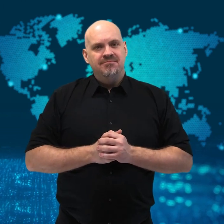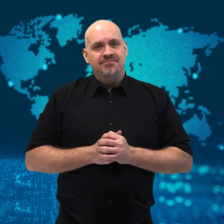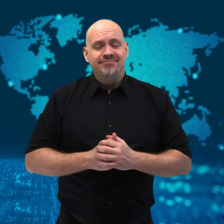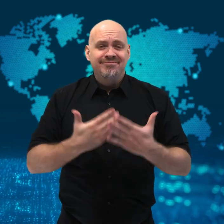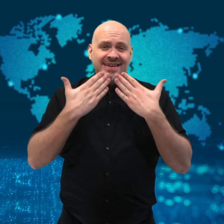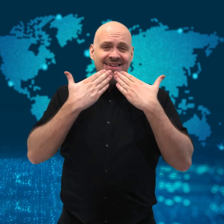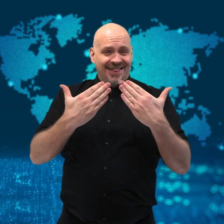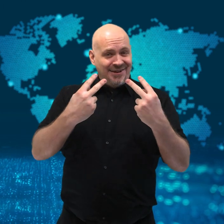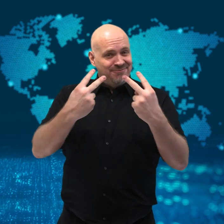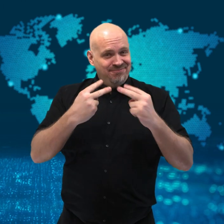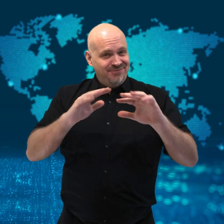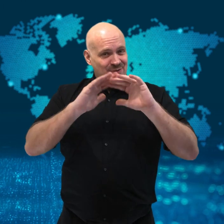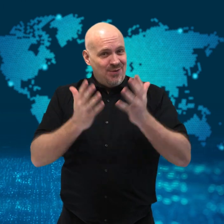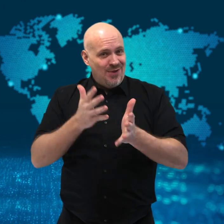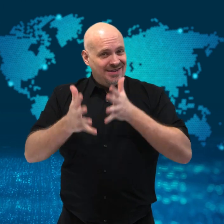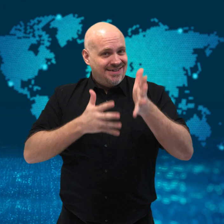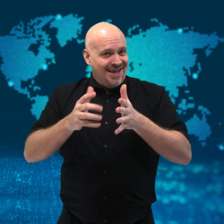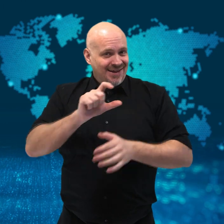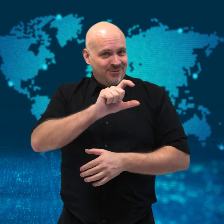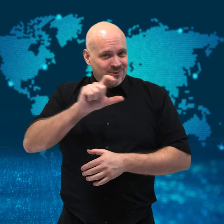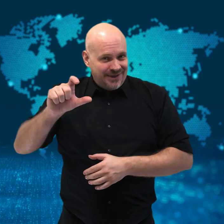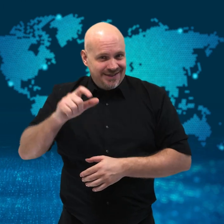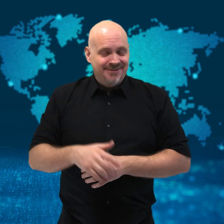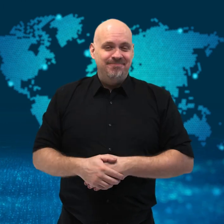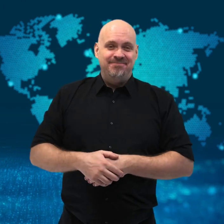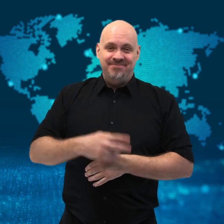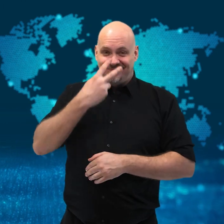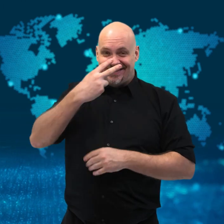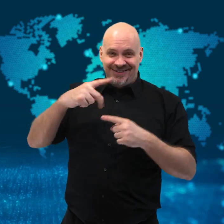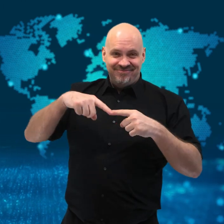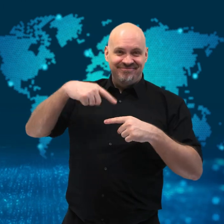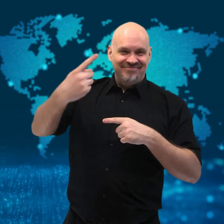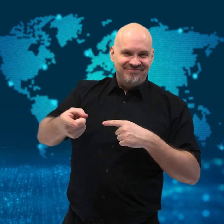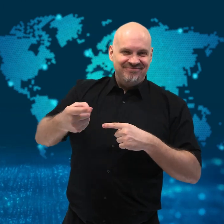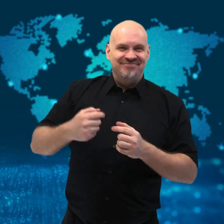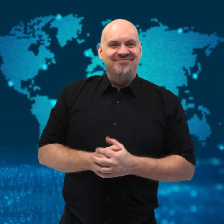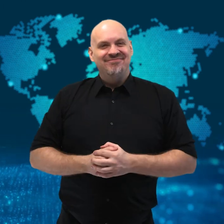Thank you for watching WorldSign Week and see you next time!